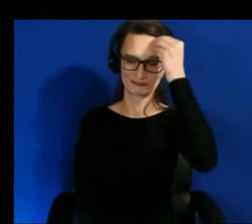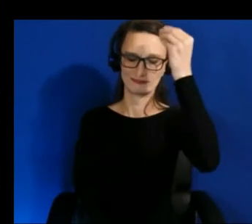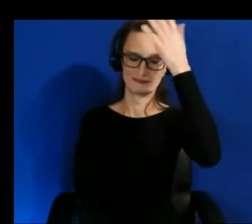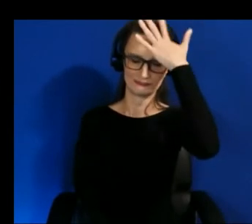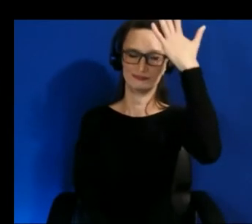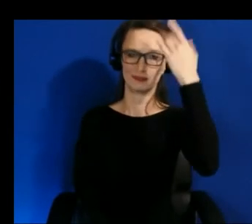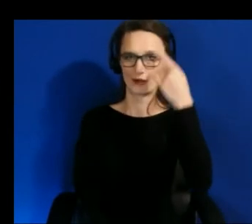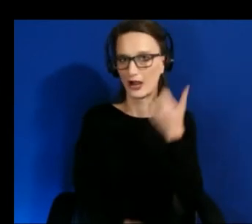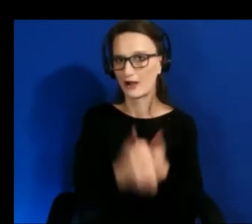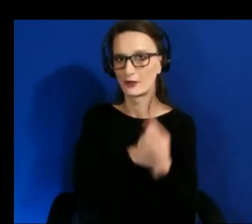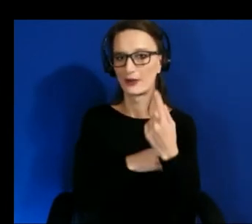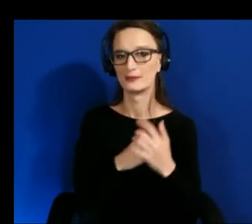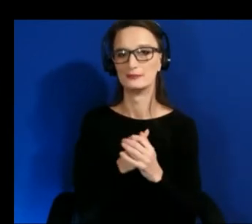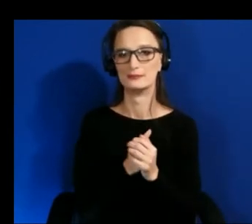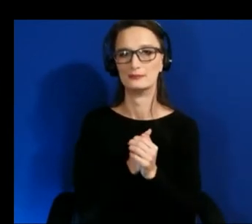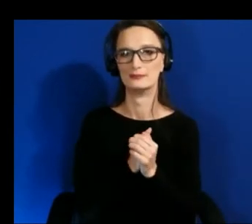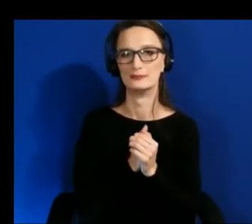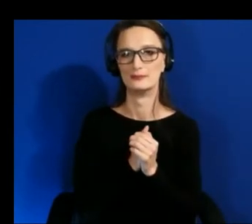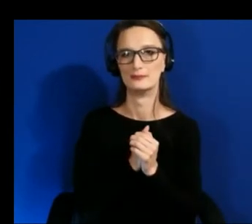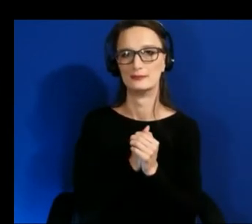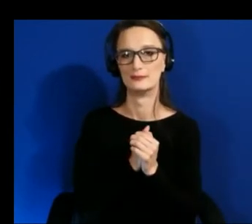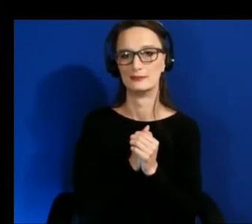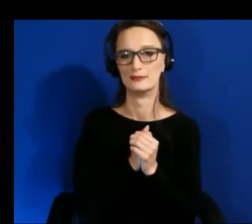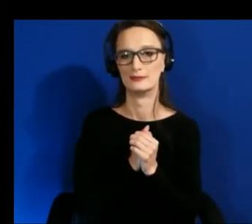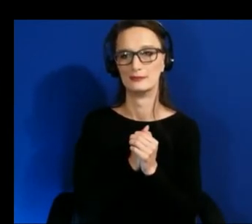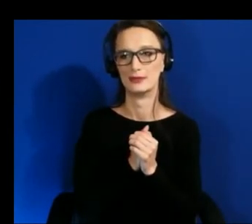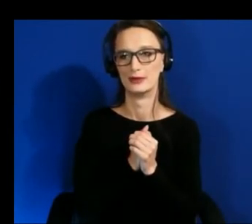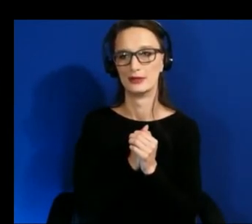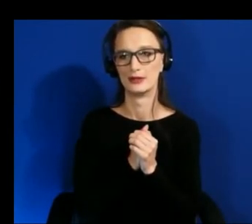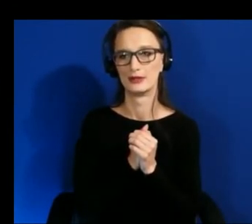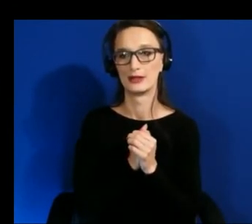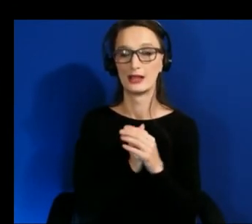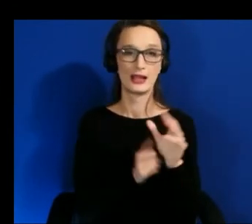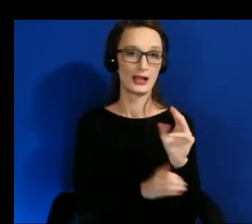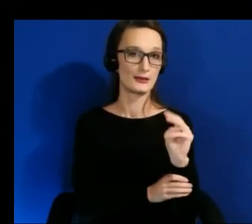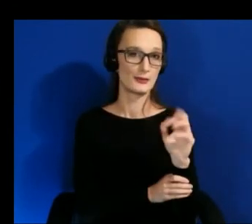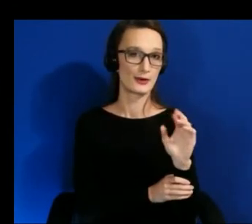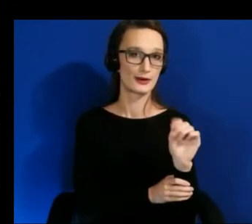um martez what were some of the key challenges that you faced in your work